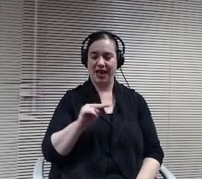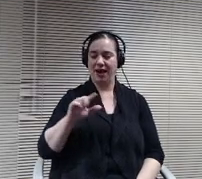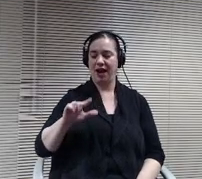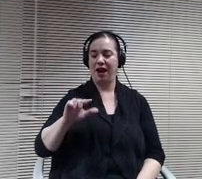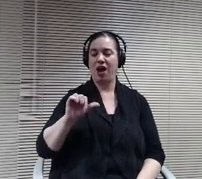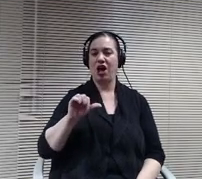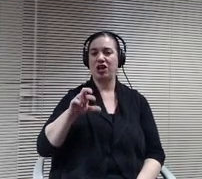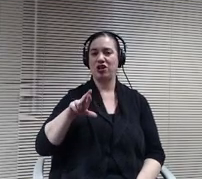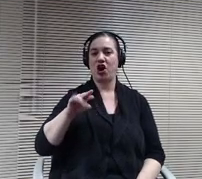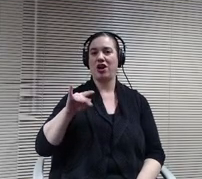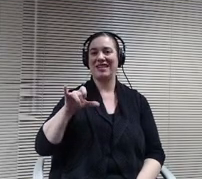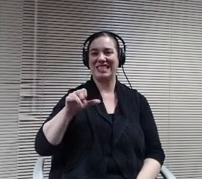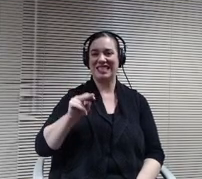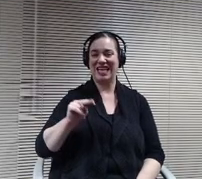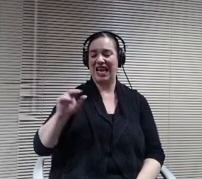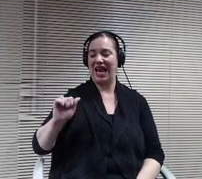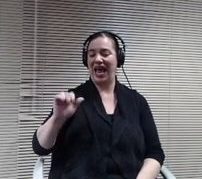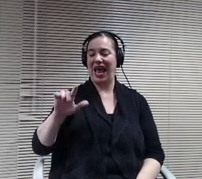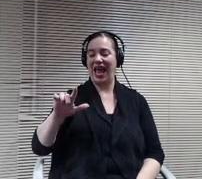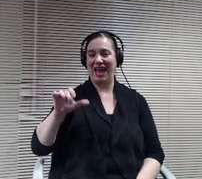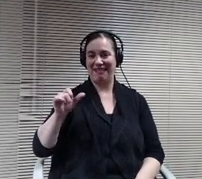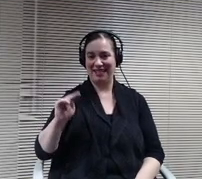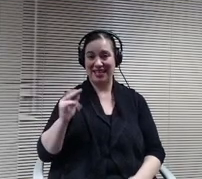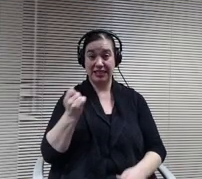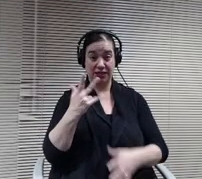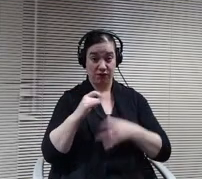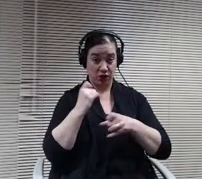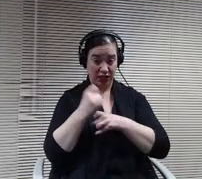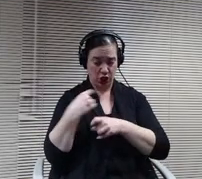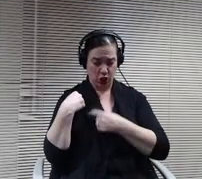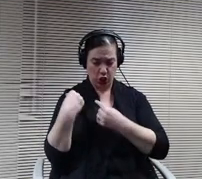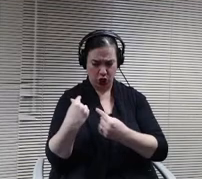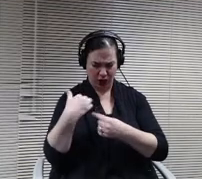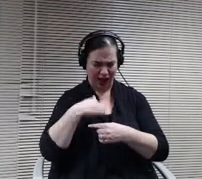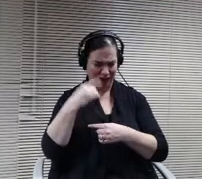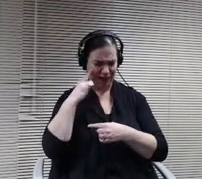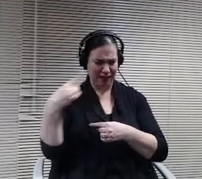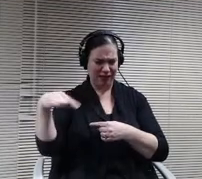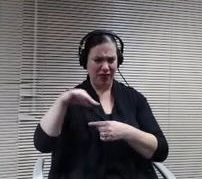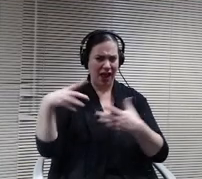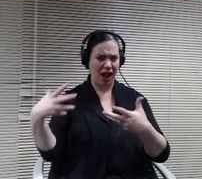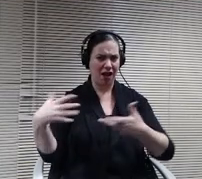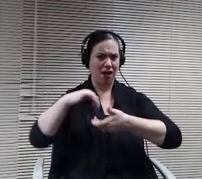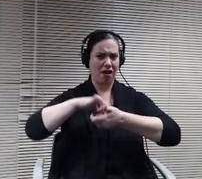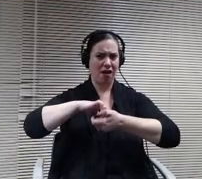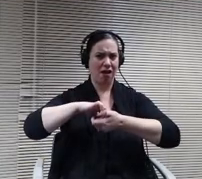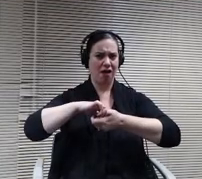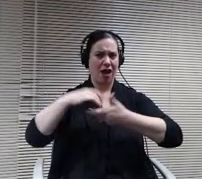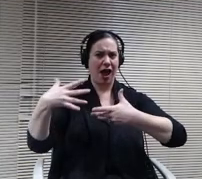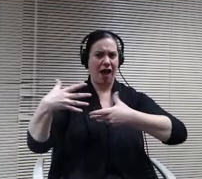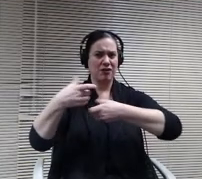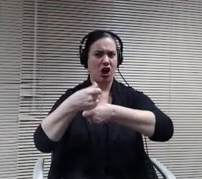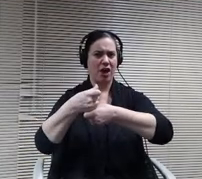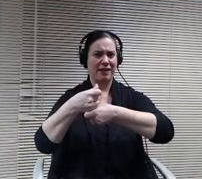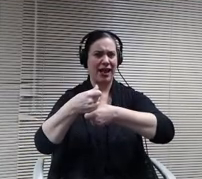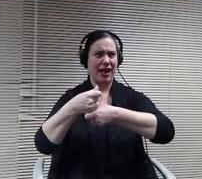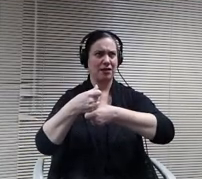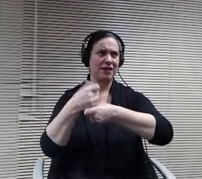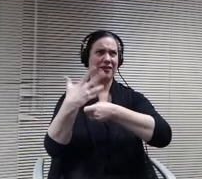six years probably, but as far as we're concerned administratively, we think they do an excellent job of auditing